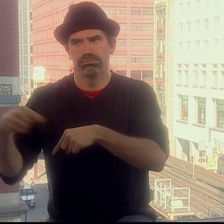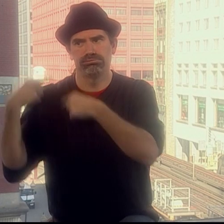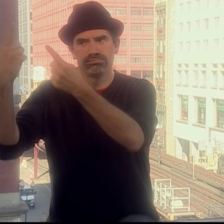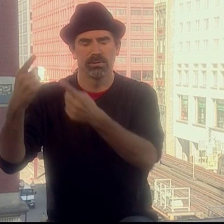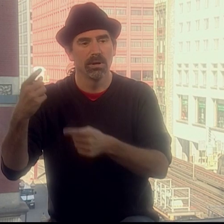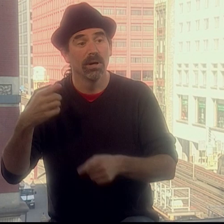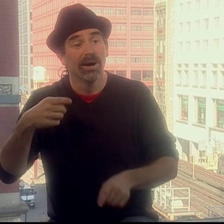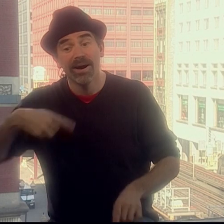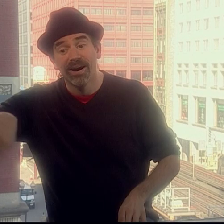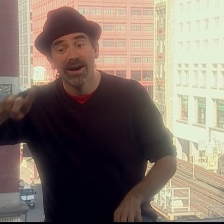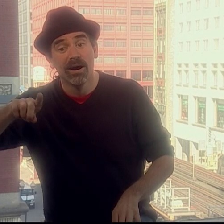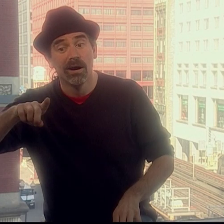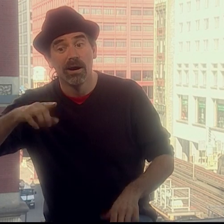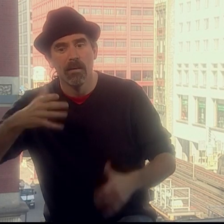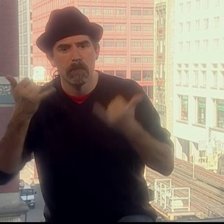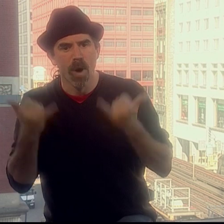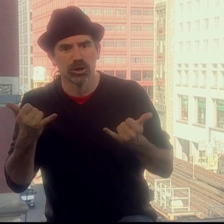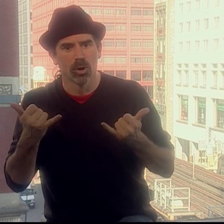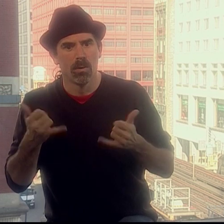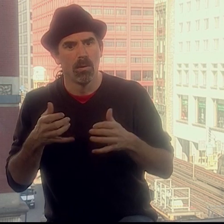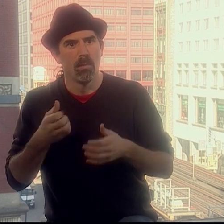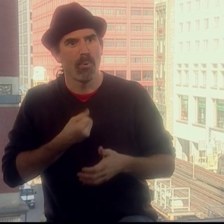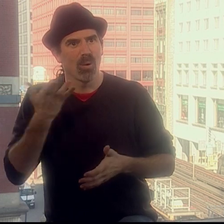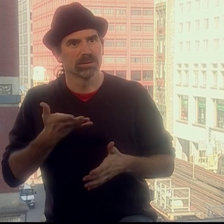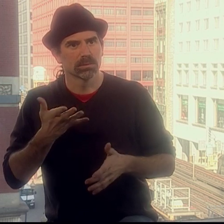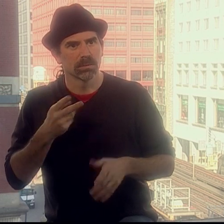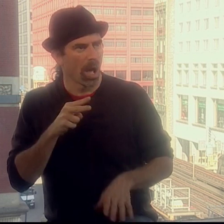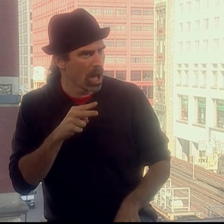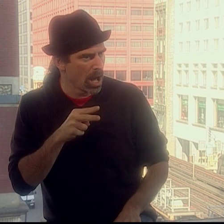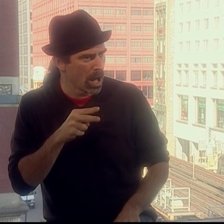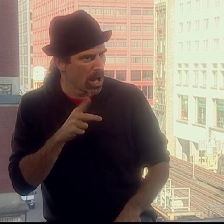That's why modern poets are amazed when they see ASL poetry.